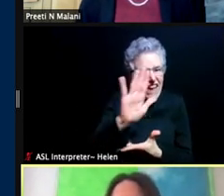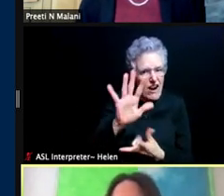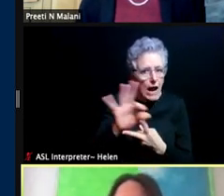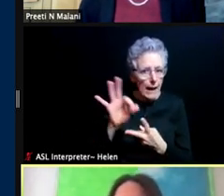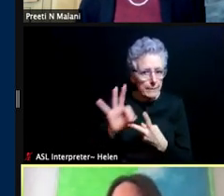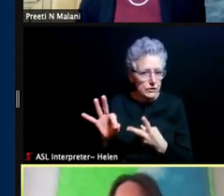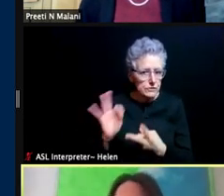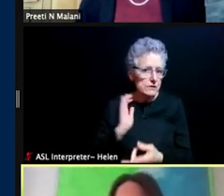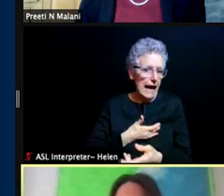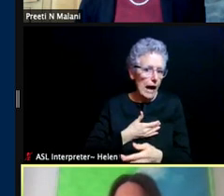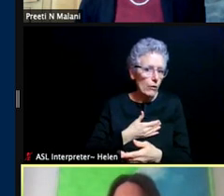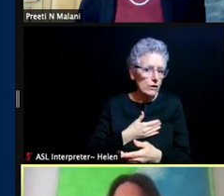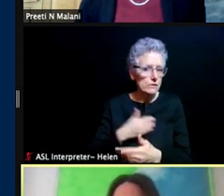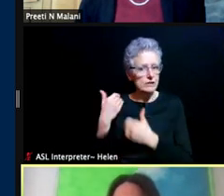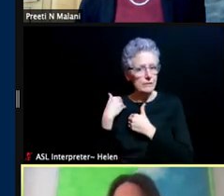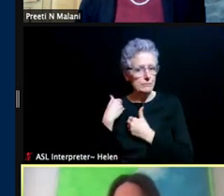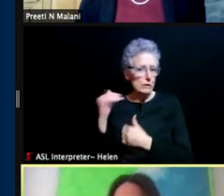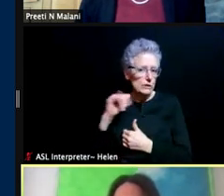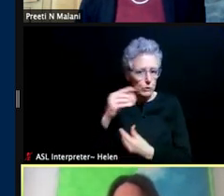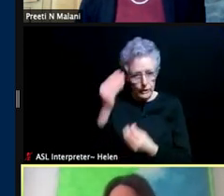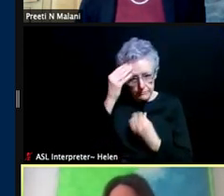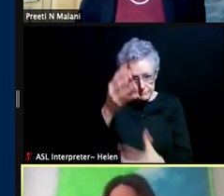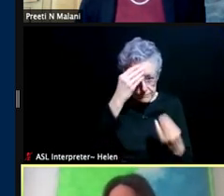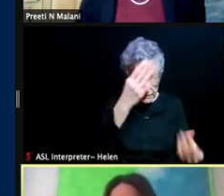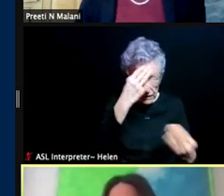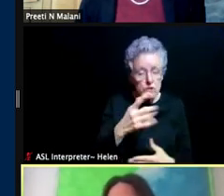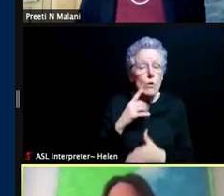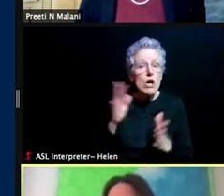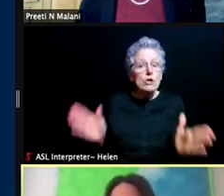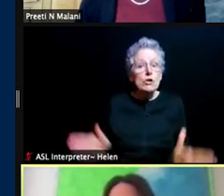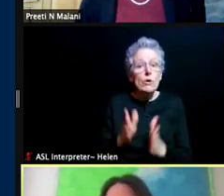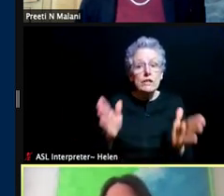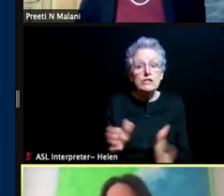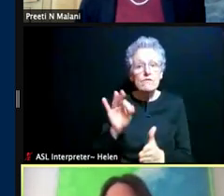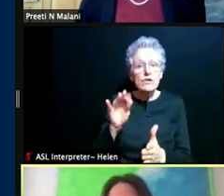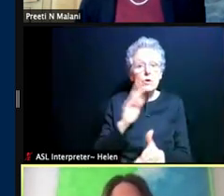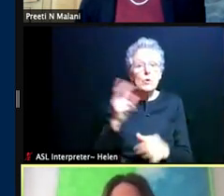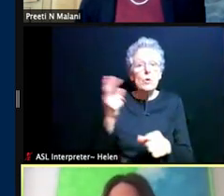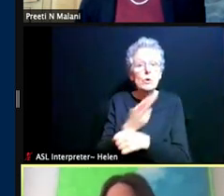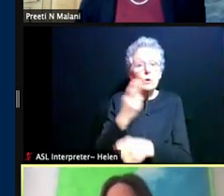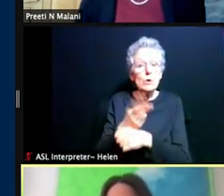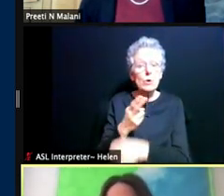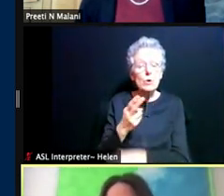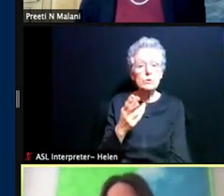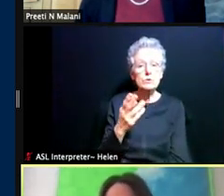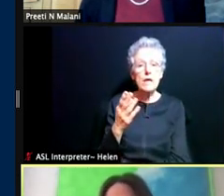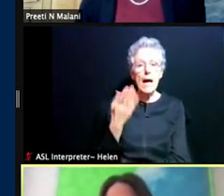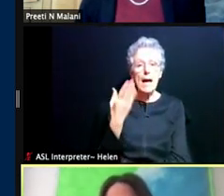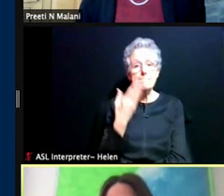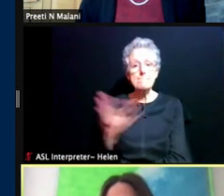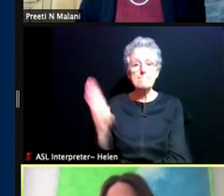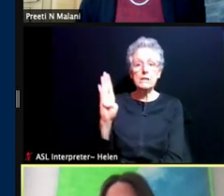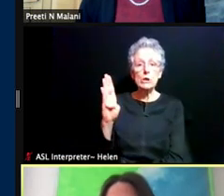So we're encouraging you to, if you're in Blue queue and you've completed that, you're on our list and we'll get to you as soon as possible,